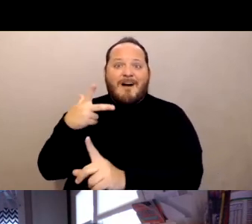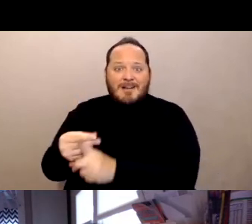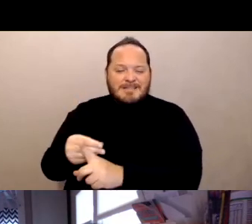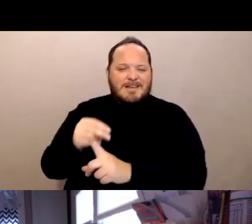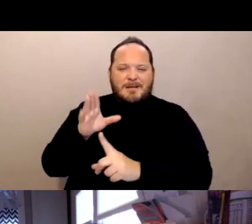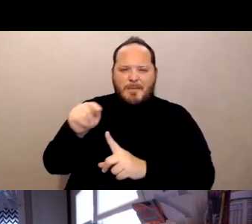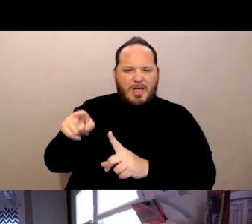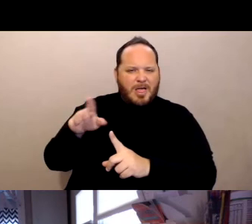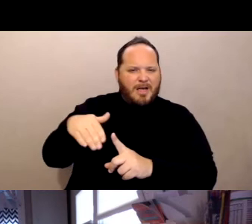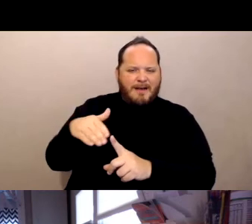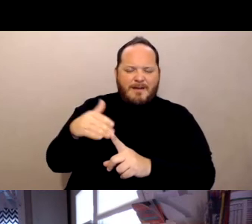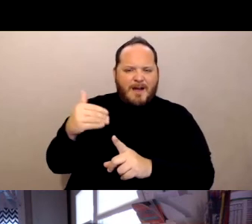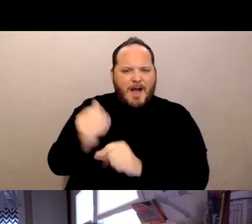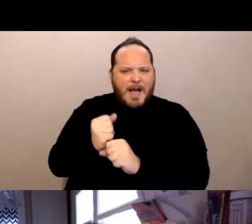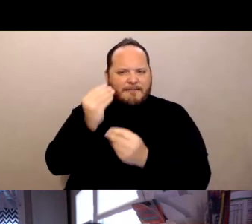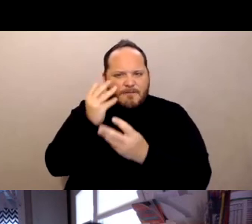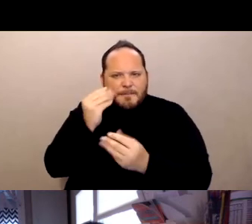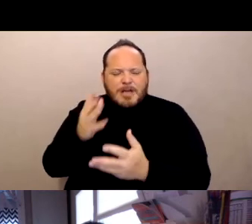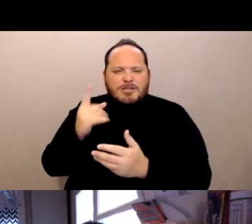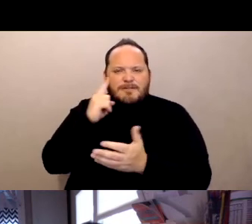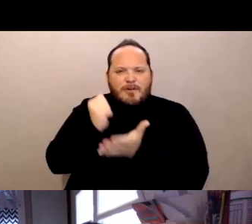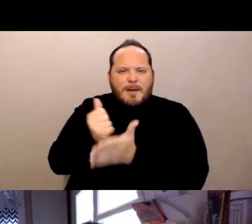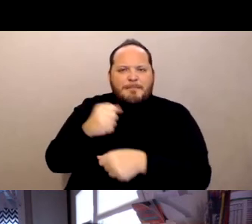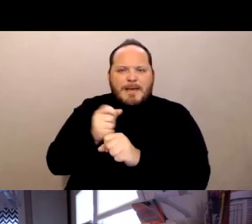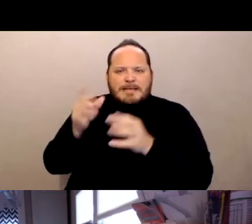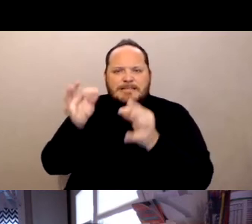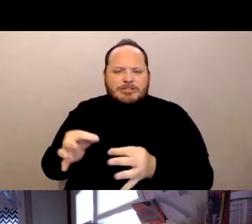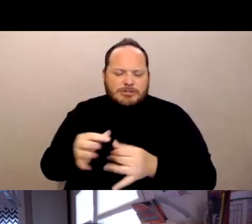for them to make a decision on whether or not they get it. Right when the vaccines were starting,